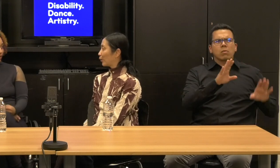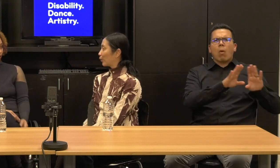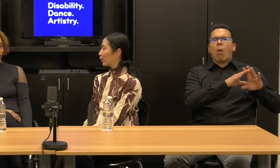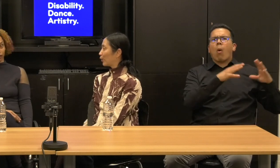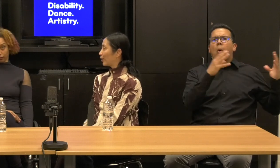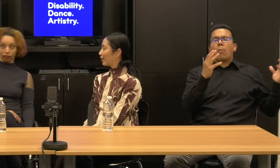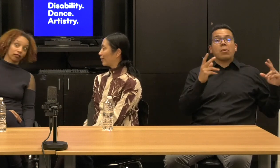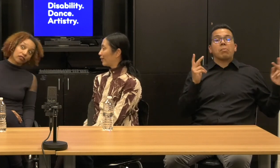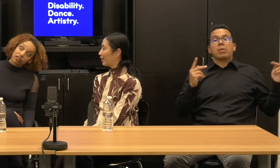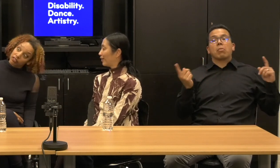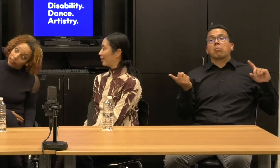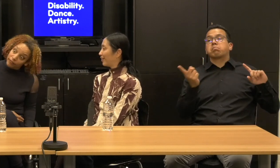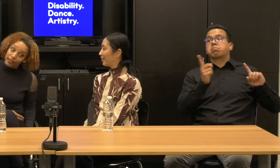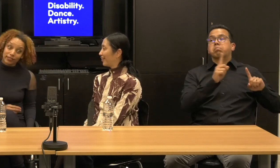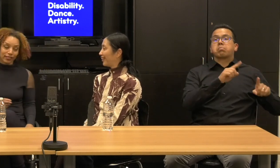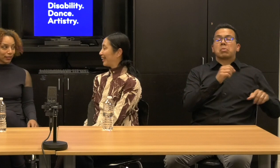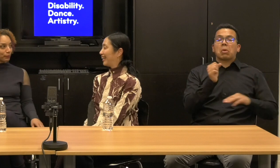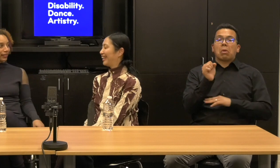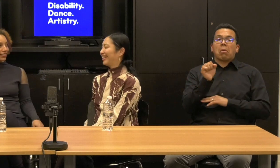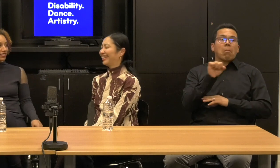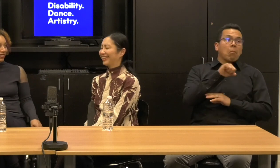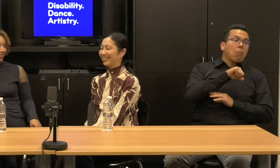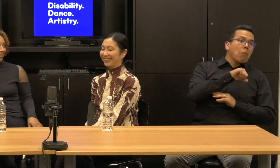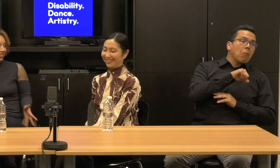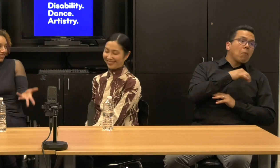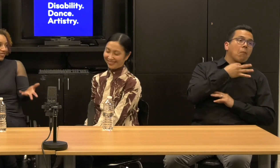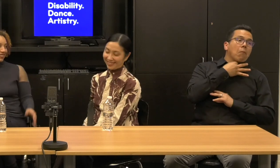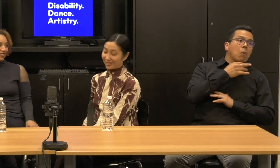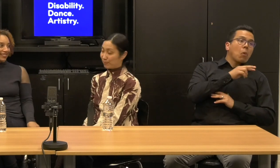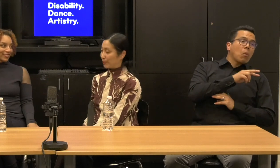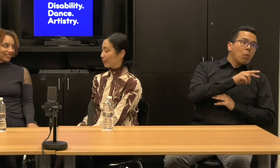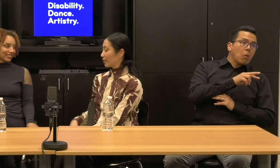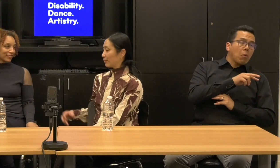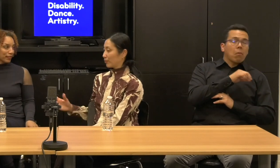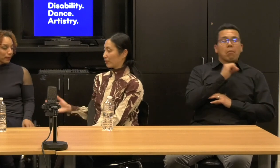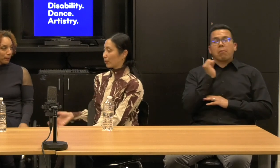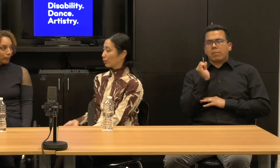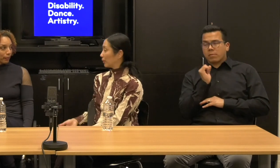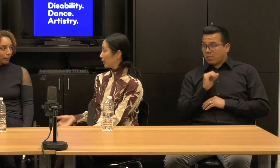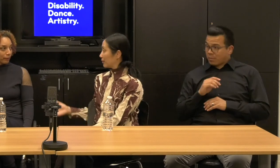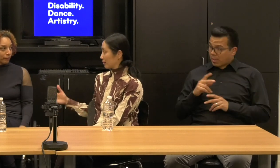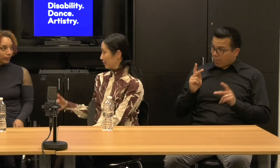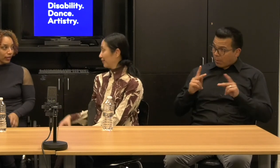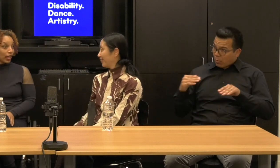kind of like their face.